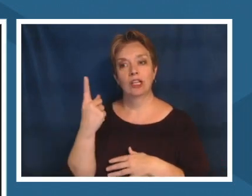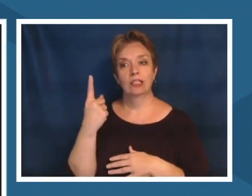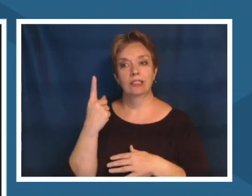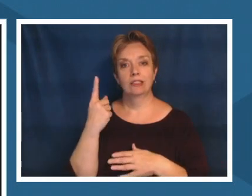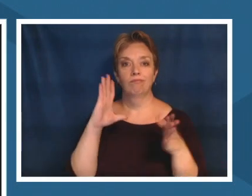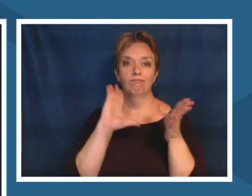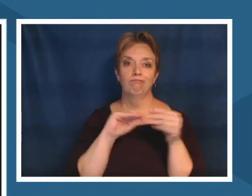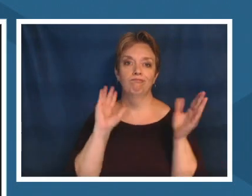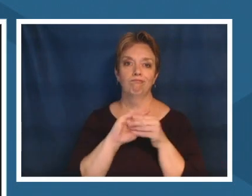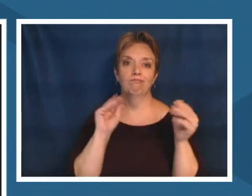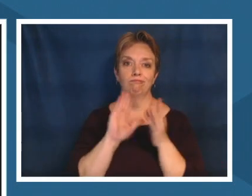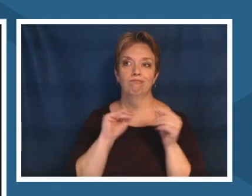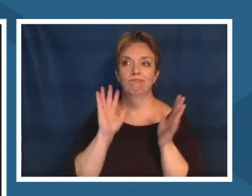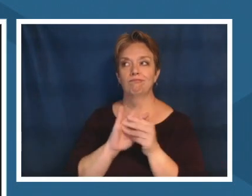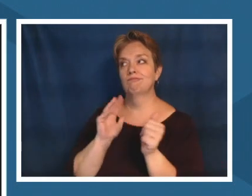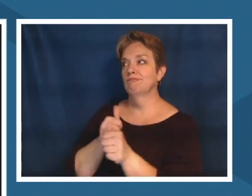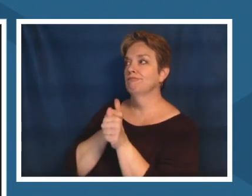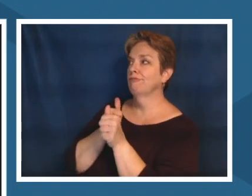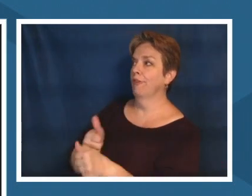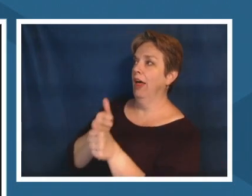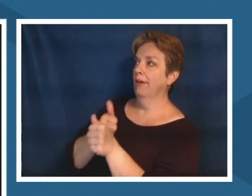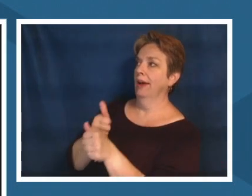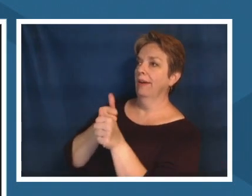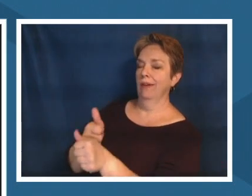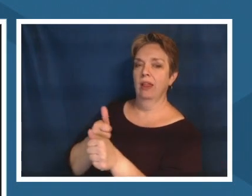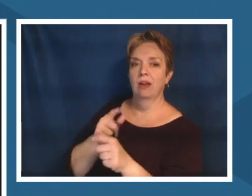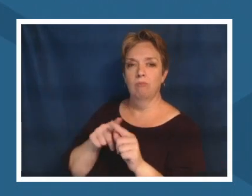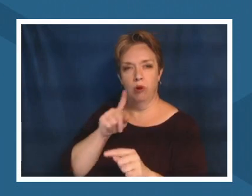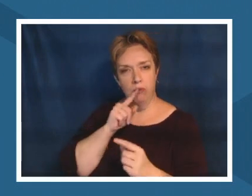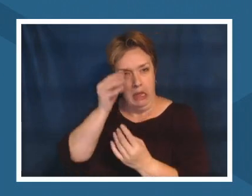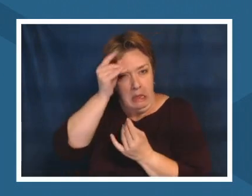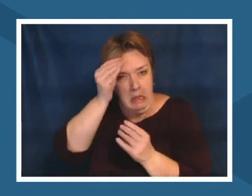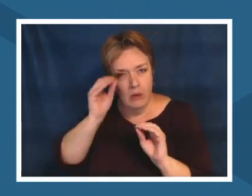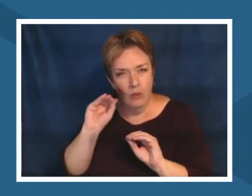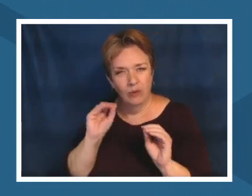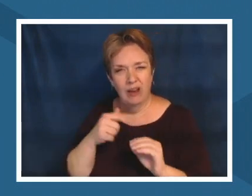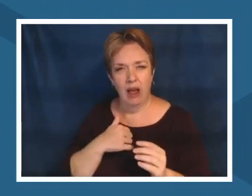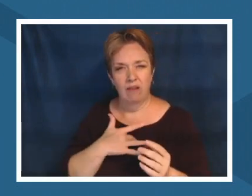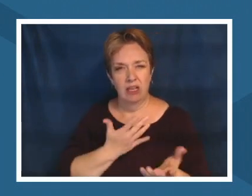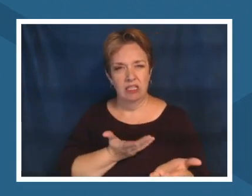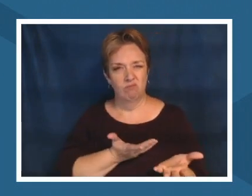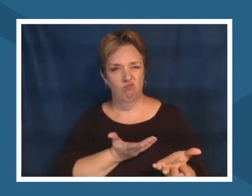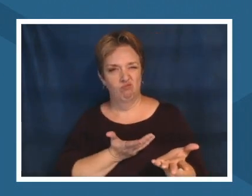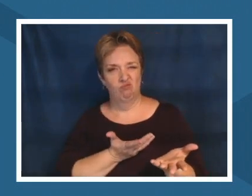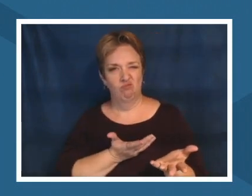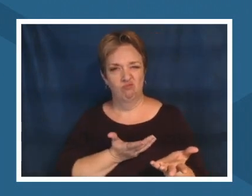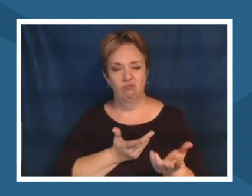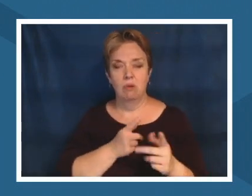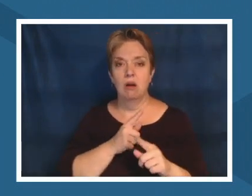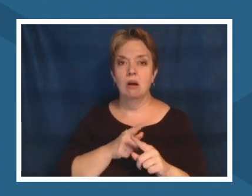doing what the trend is but um i think if we are really going to